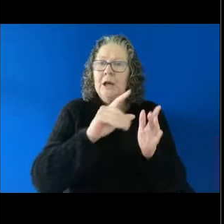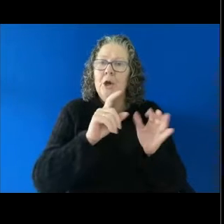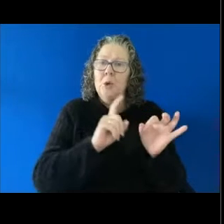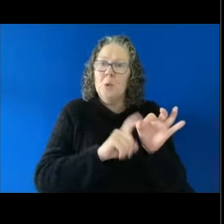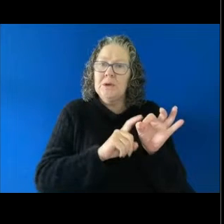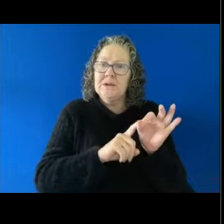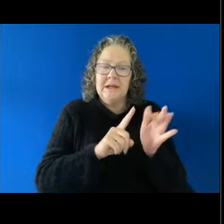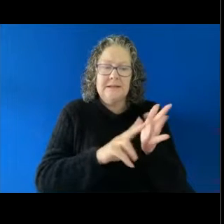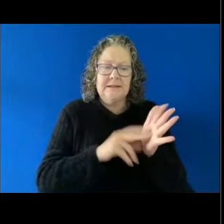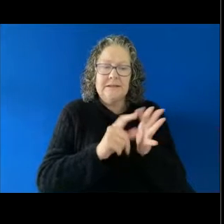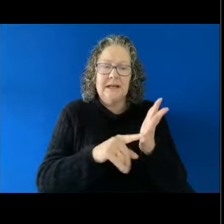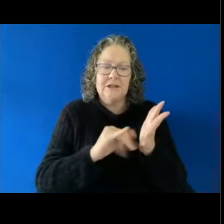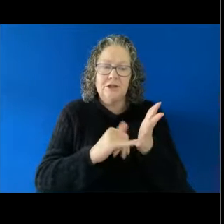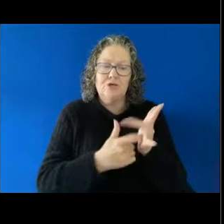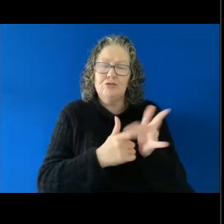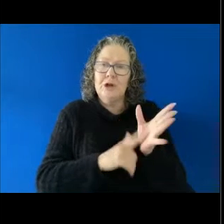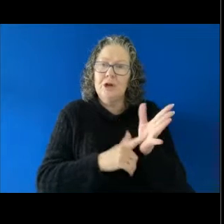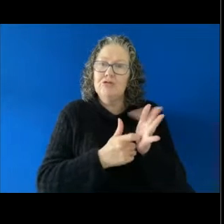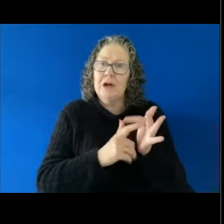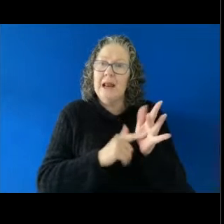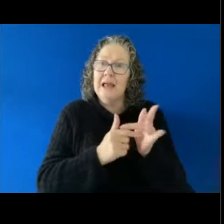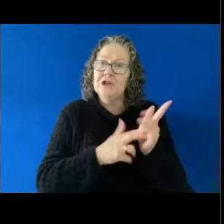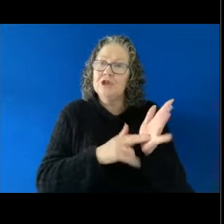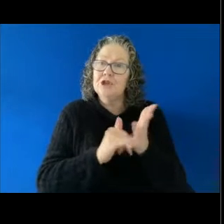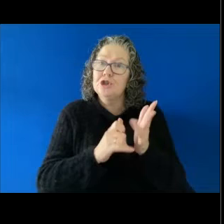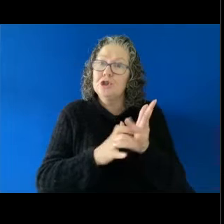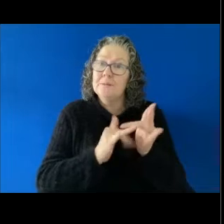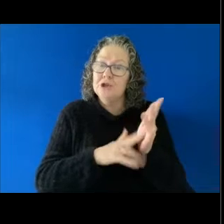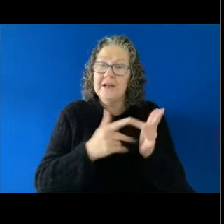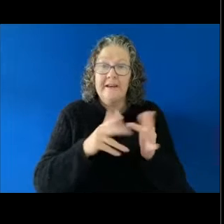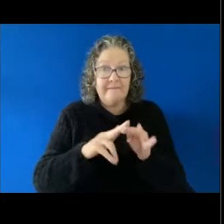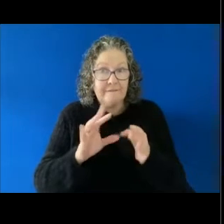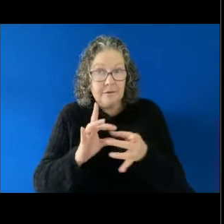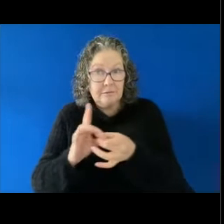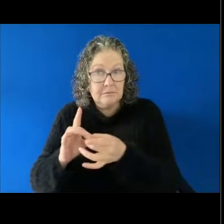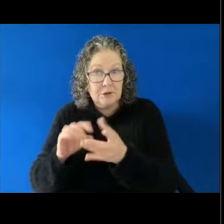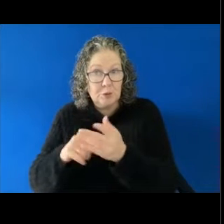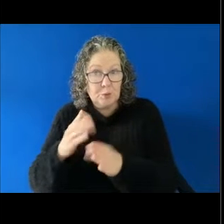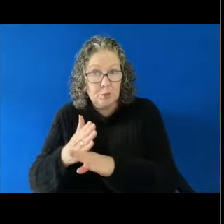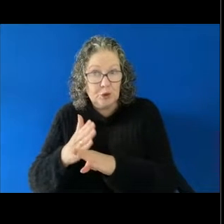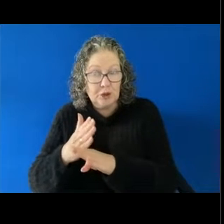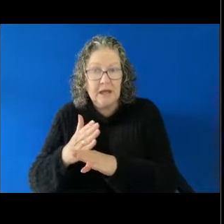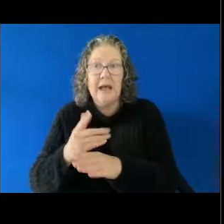if the sexual harassment is employment related or to the Queensland Civil and Administrative